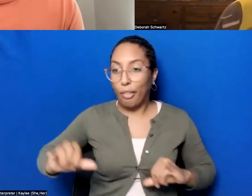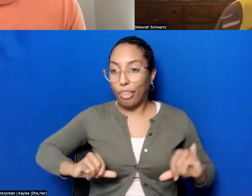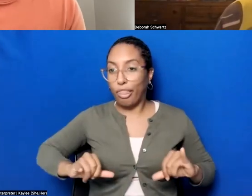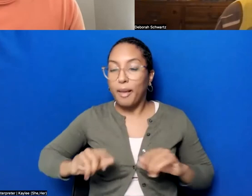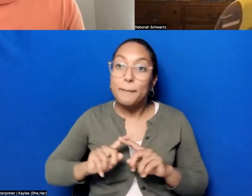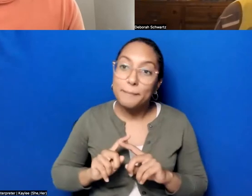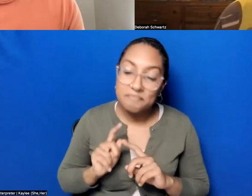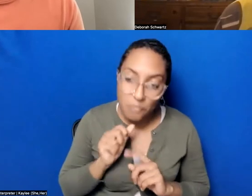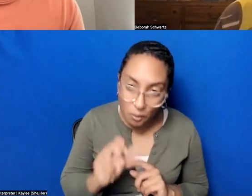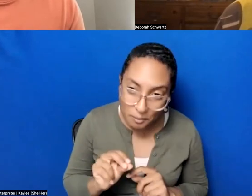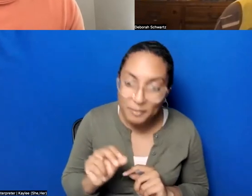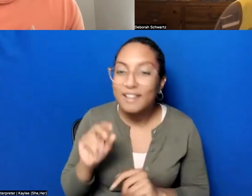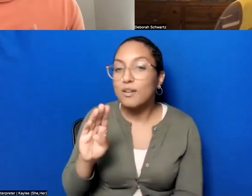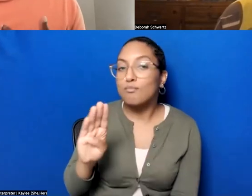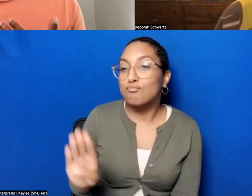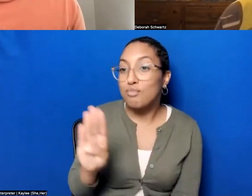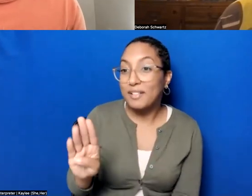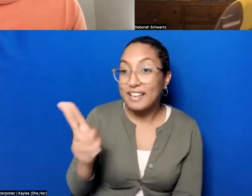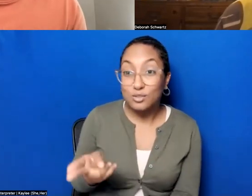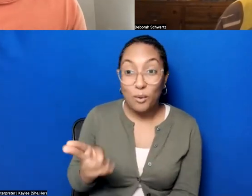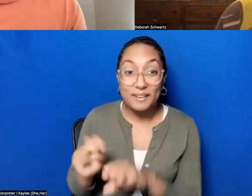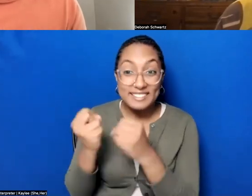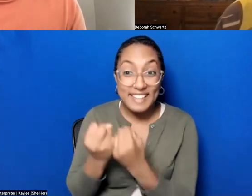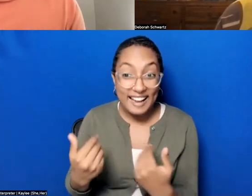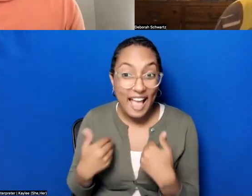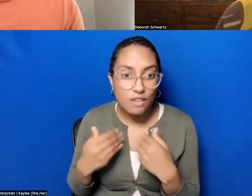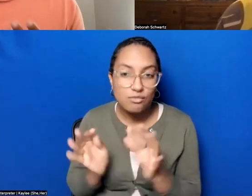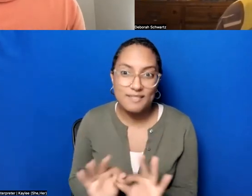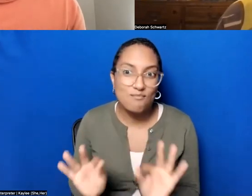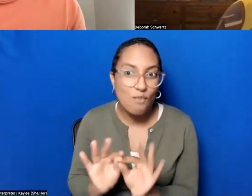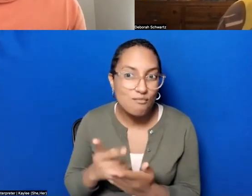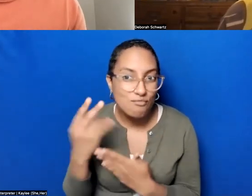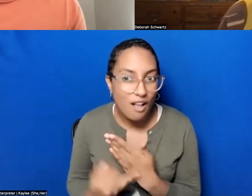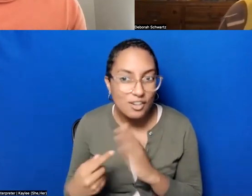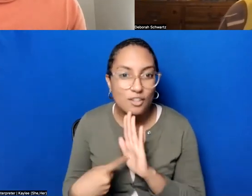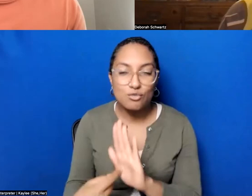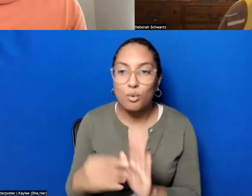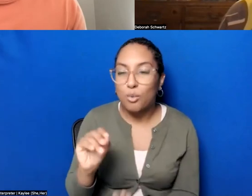important digital projects that were based around oral histories: The Crossing Borders Bridging